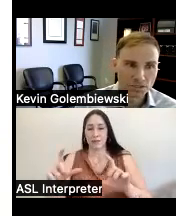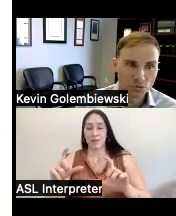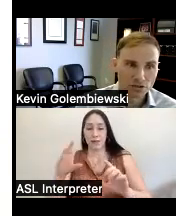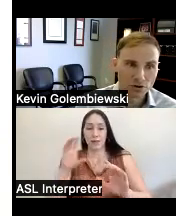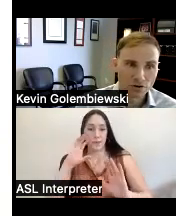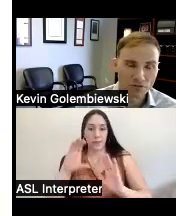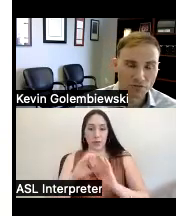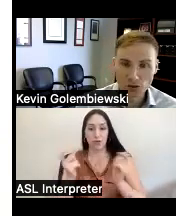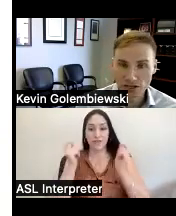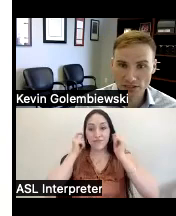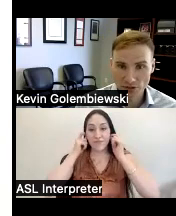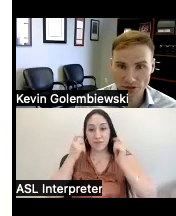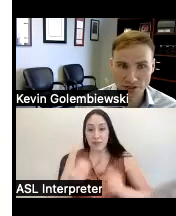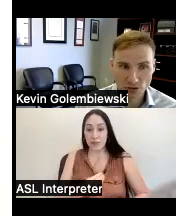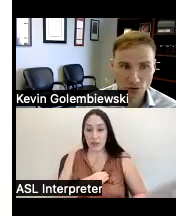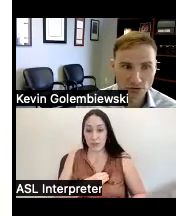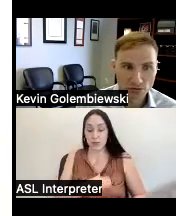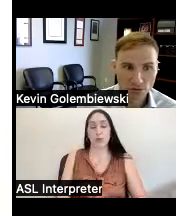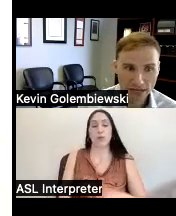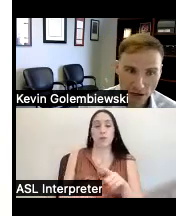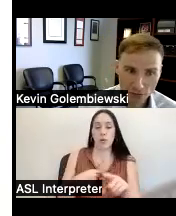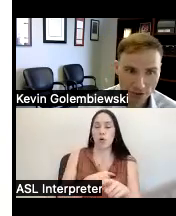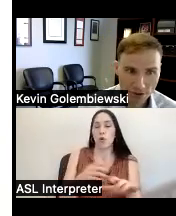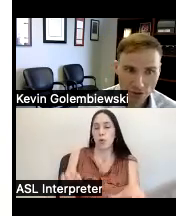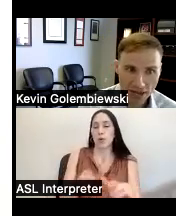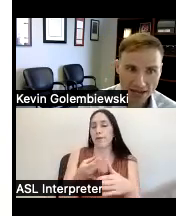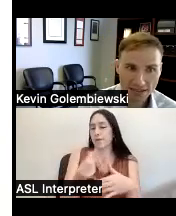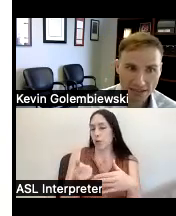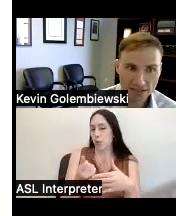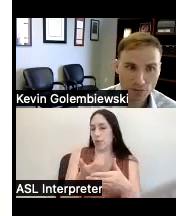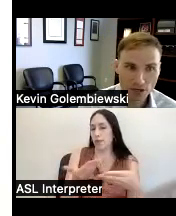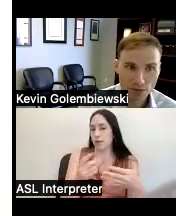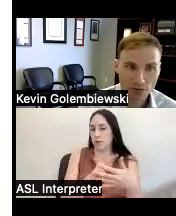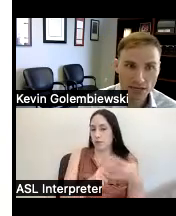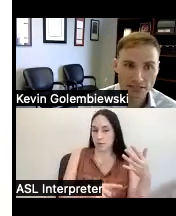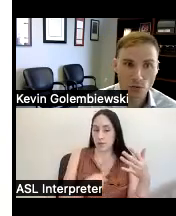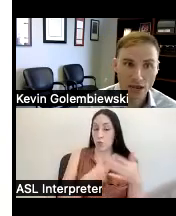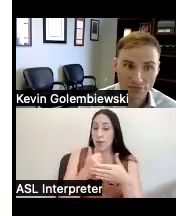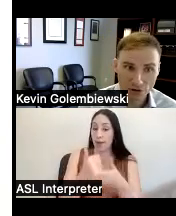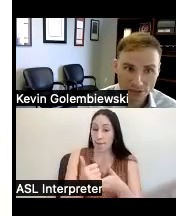um so we do a few things within this goal we help with access to home and community-based waivers